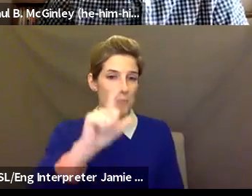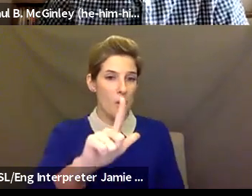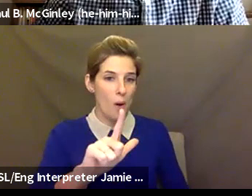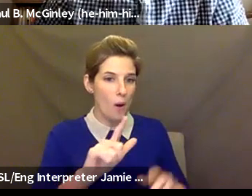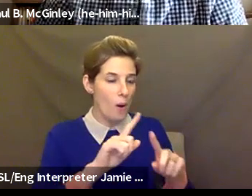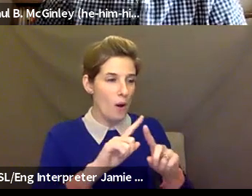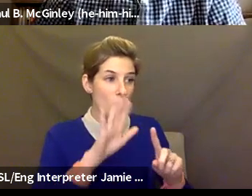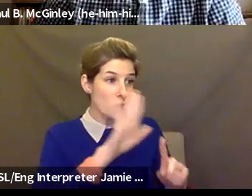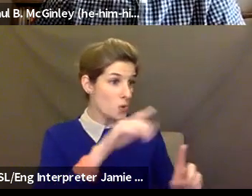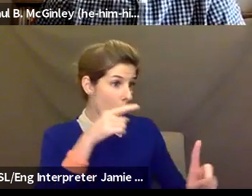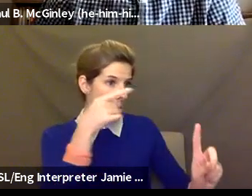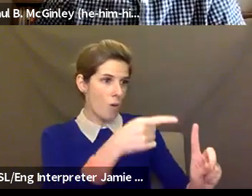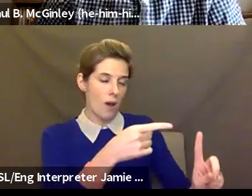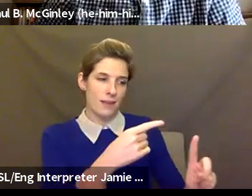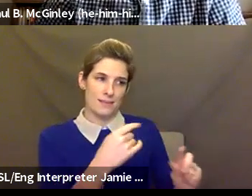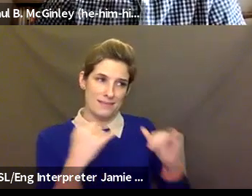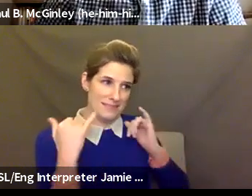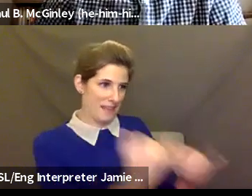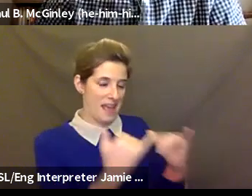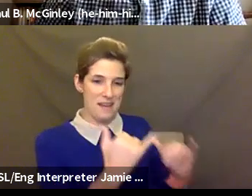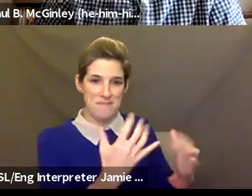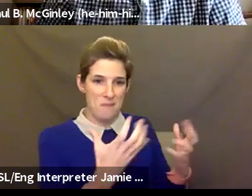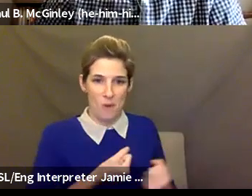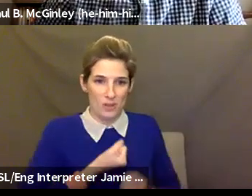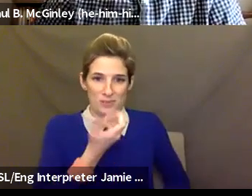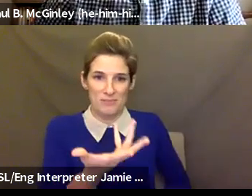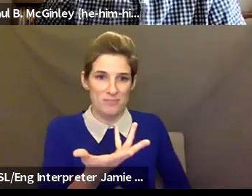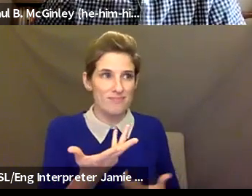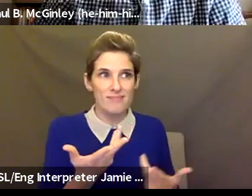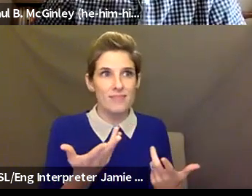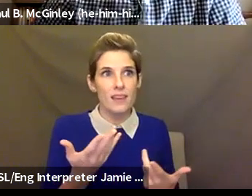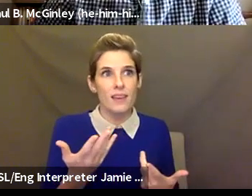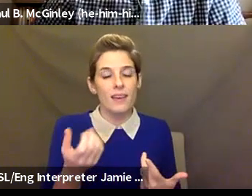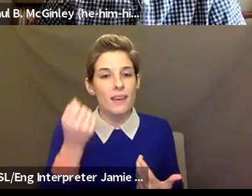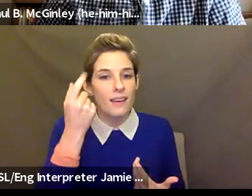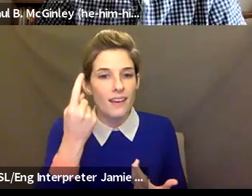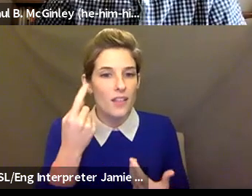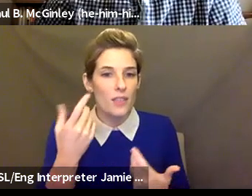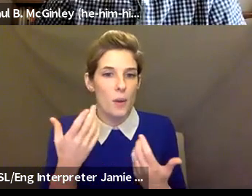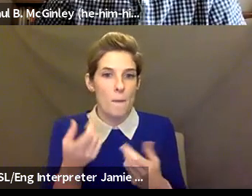exactly what I would have said as well, right? Because there have been times where you're in the midst of teaching, and all